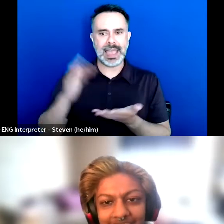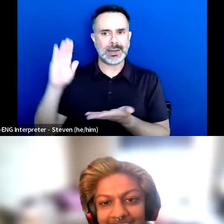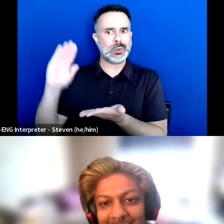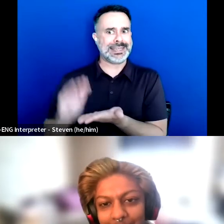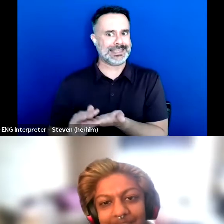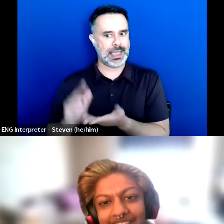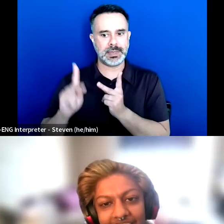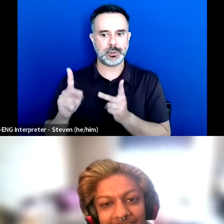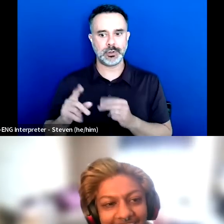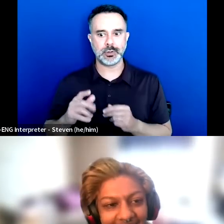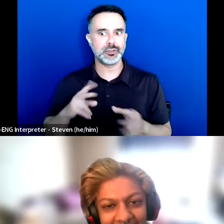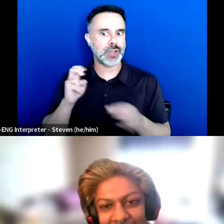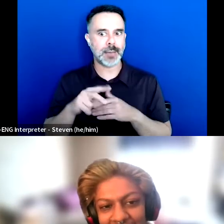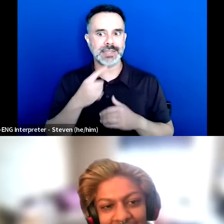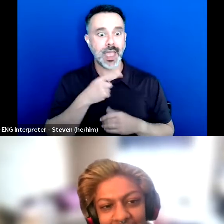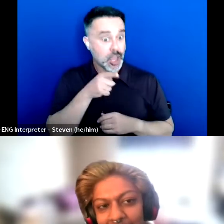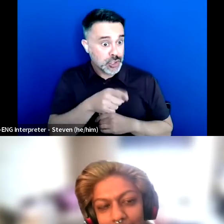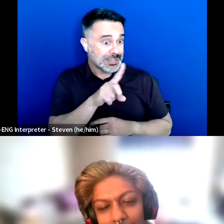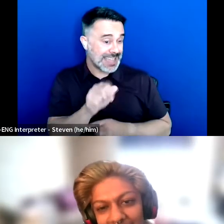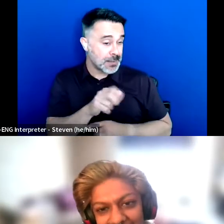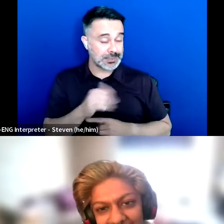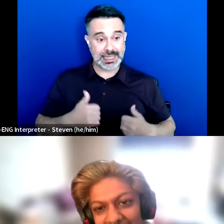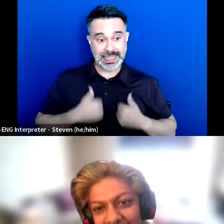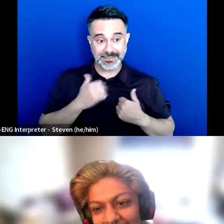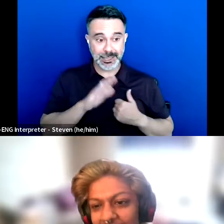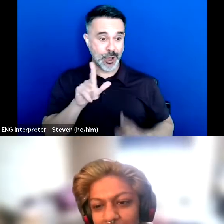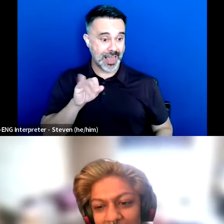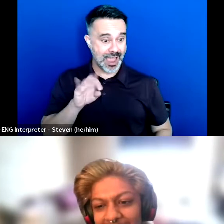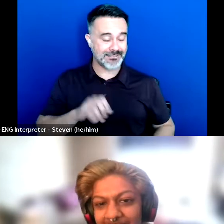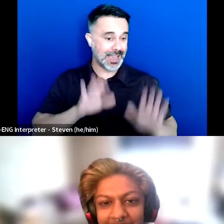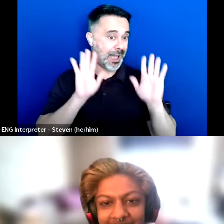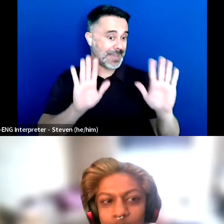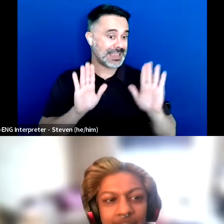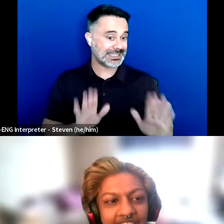you're disabled and living your life, that's amazing because most of the time it's wait,